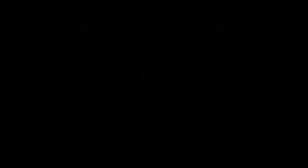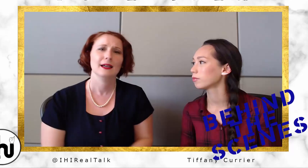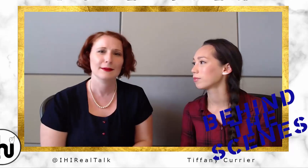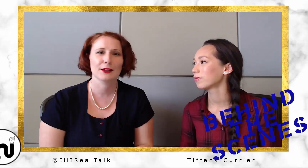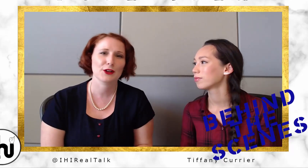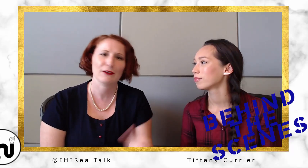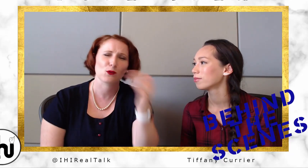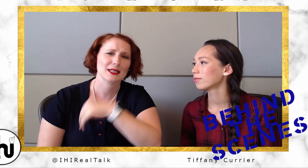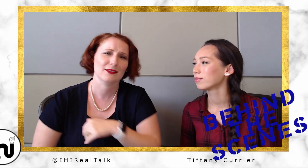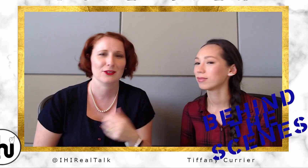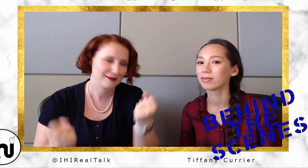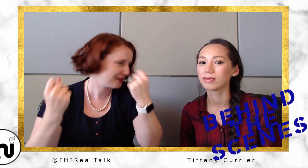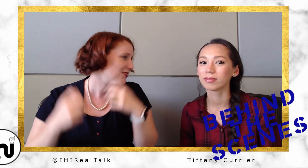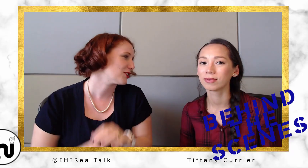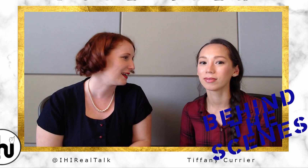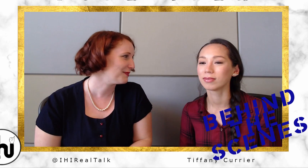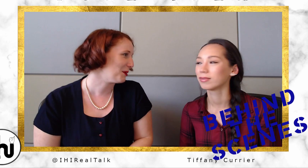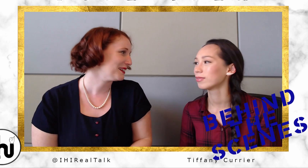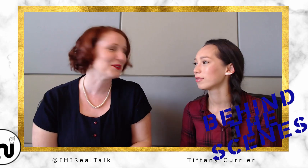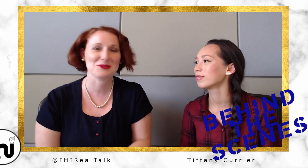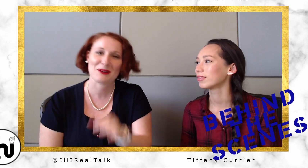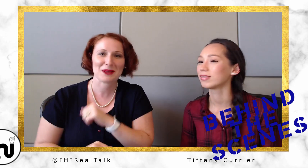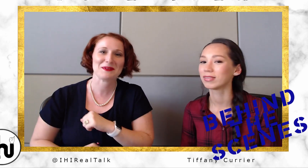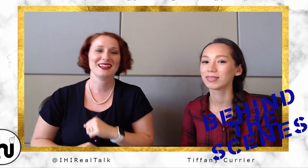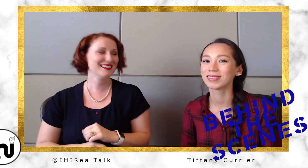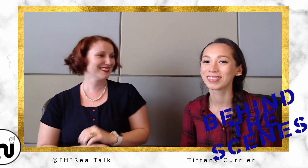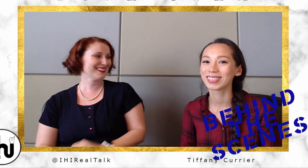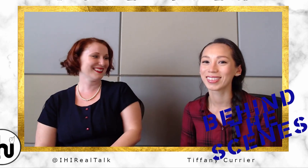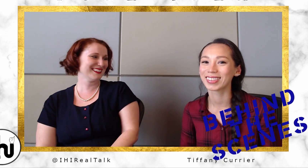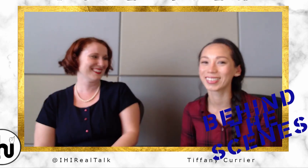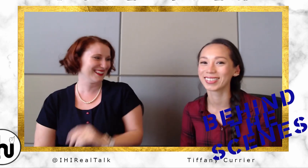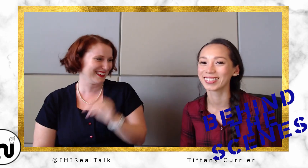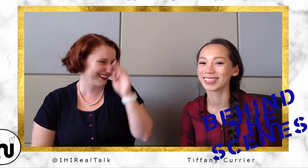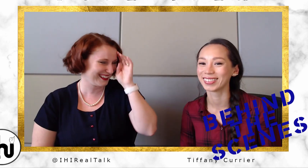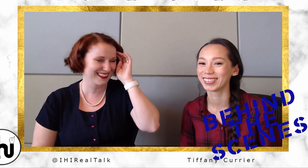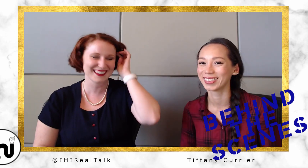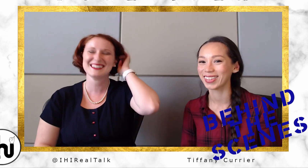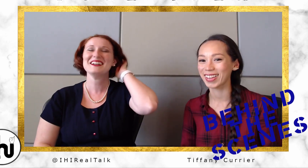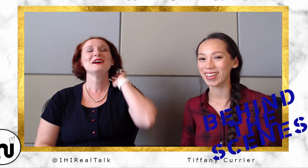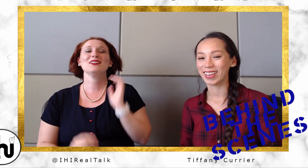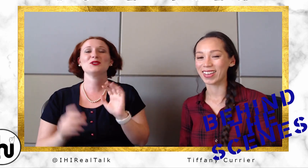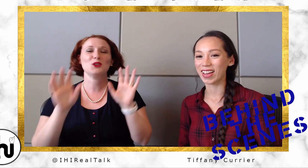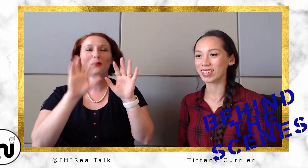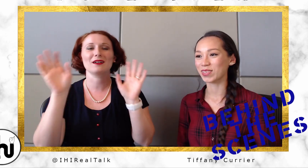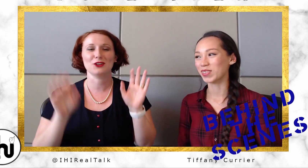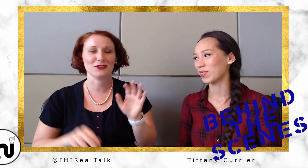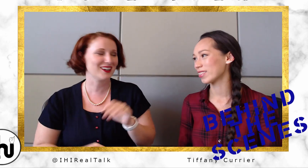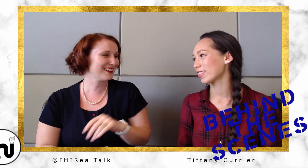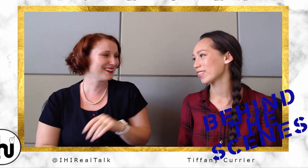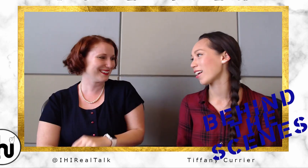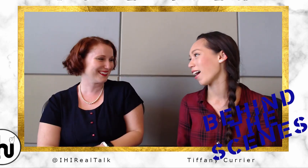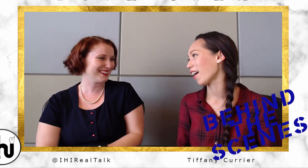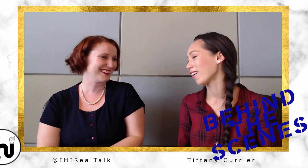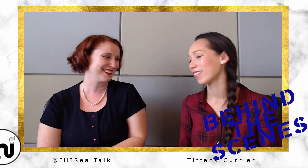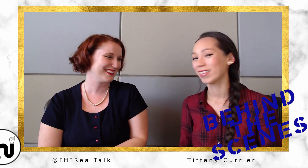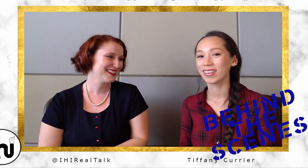Desirée: They're not voicing. They're... they're signing. But you get my what I mean. Little soapbox over.